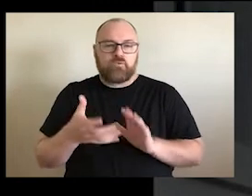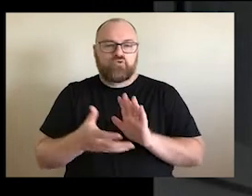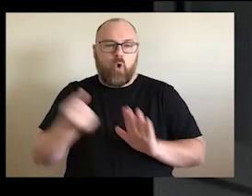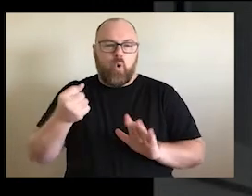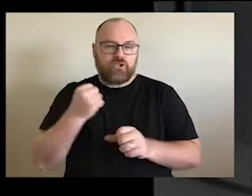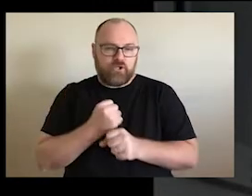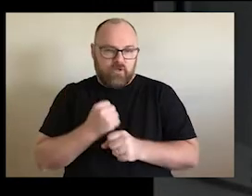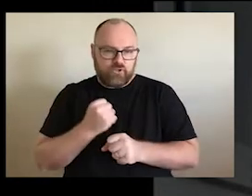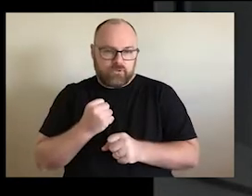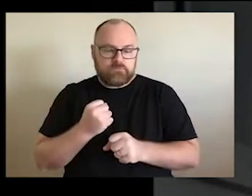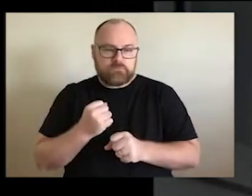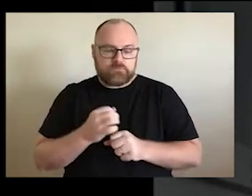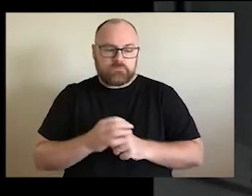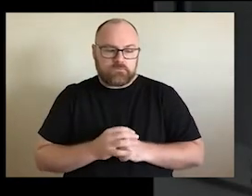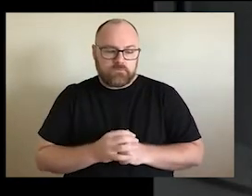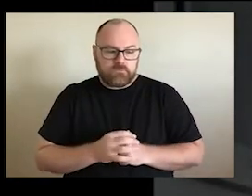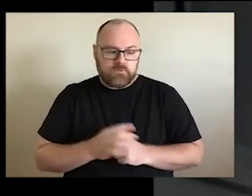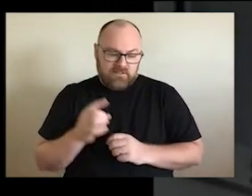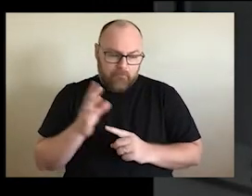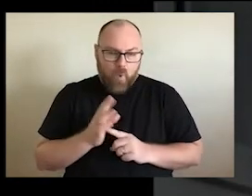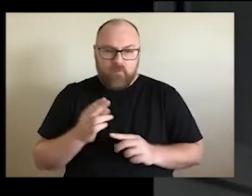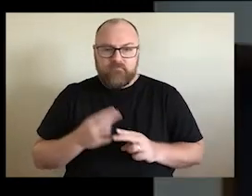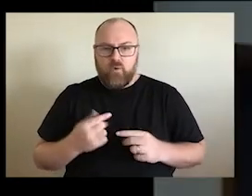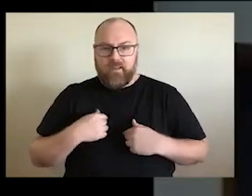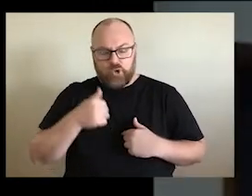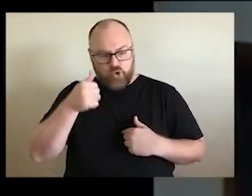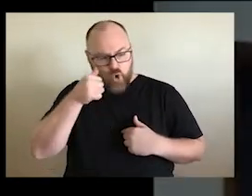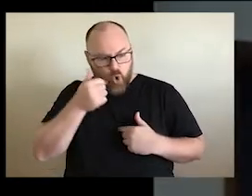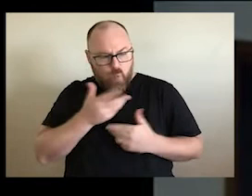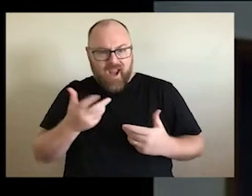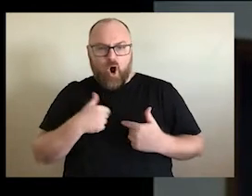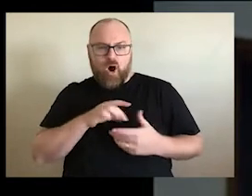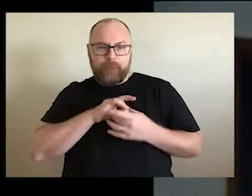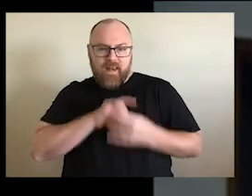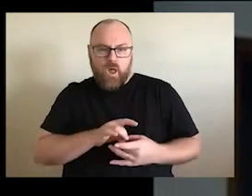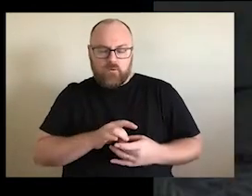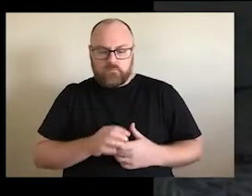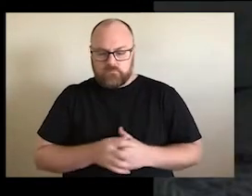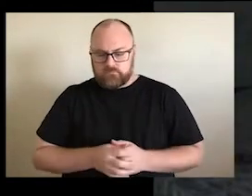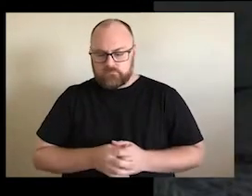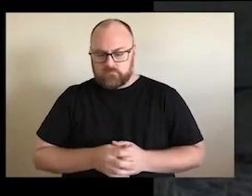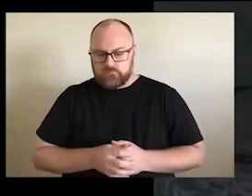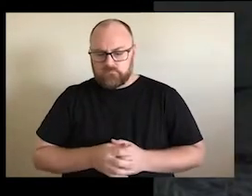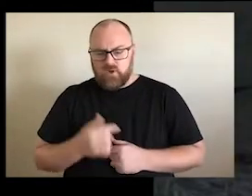important for me to know where I belonged when I went to a sacred site was a birthing place.